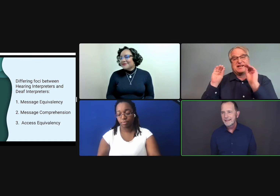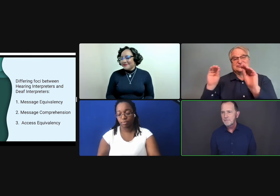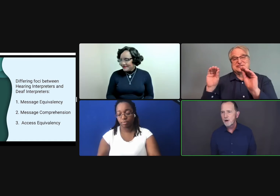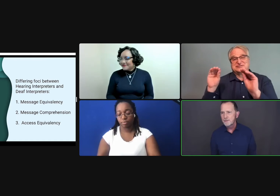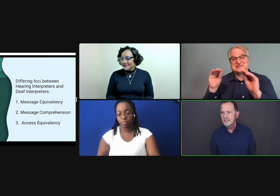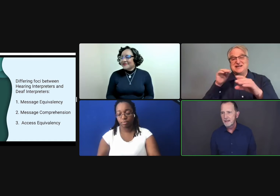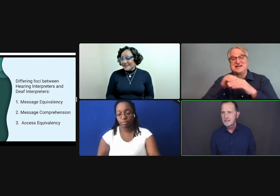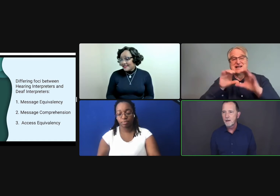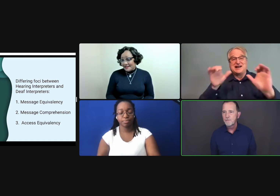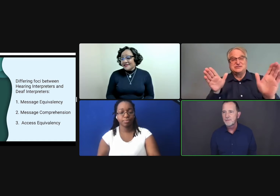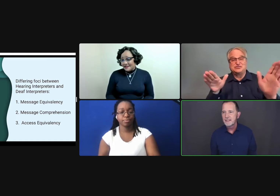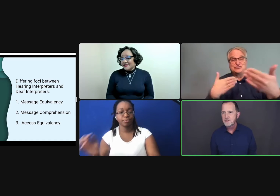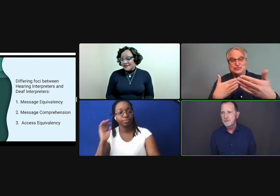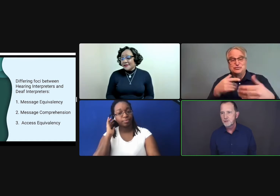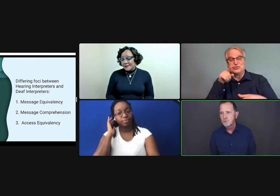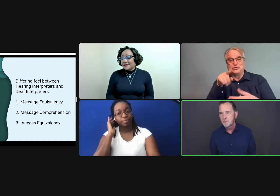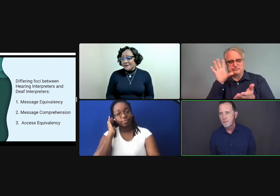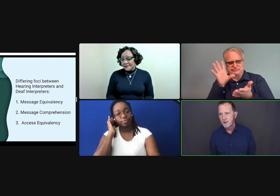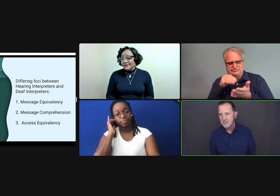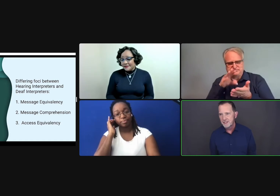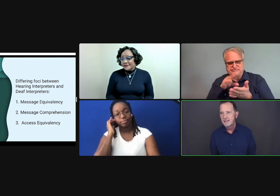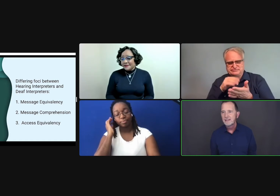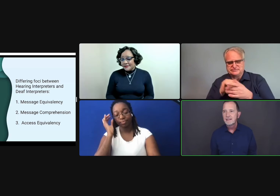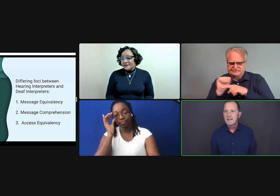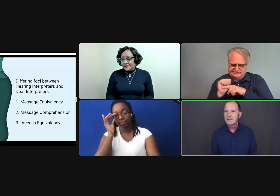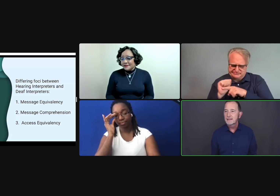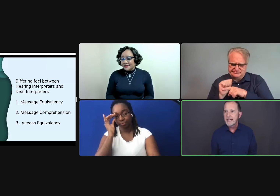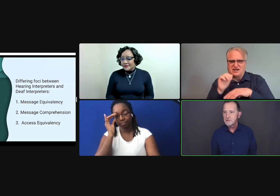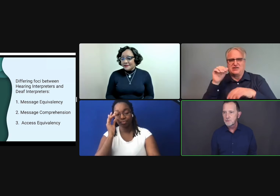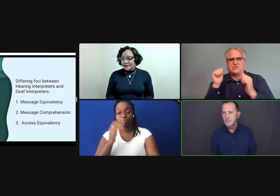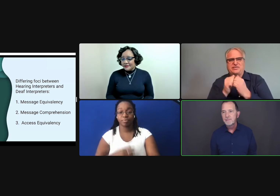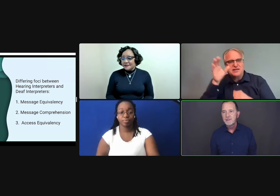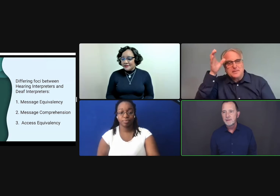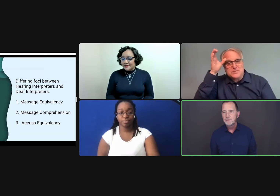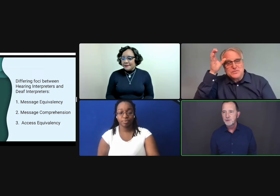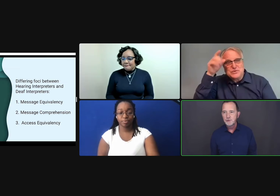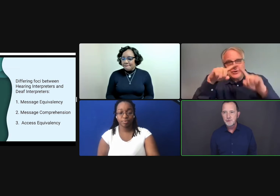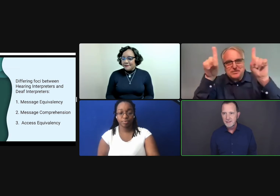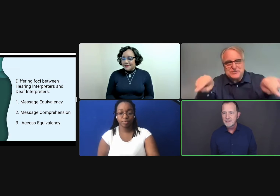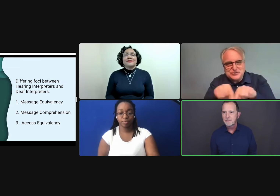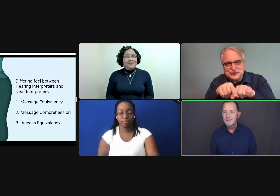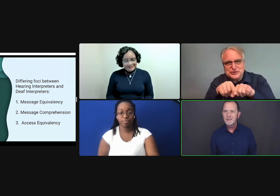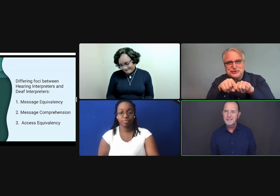I think part of it does come from the history of interpreter preparation. In the classroom, you do drills primarily